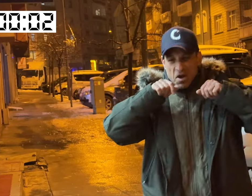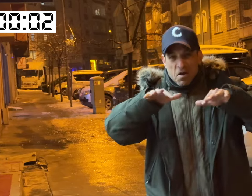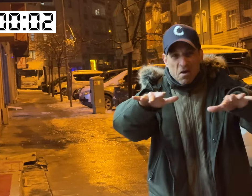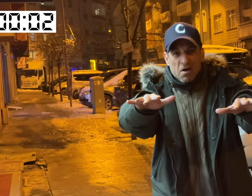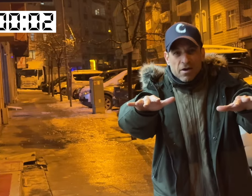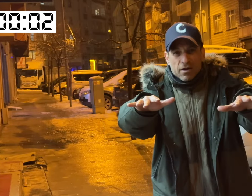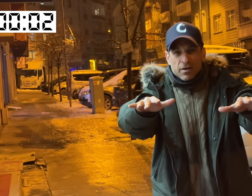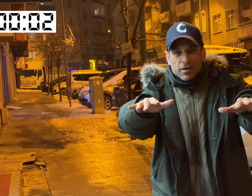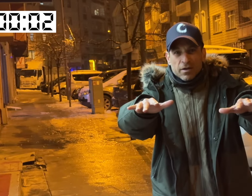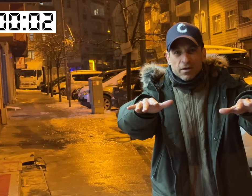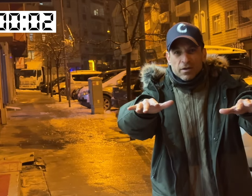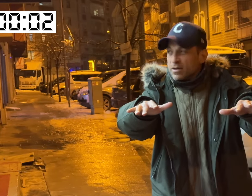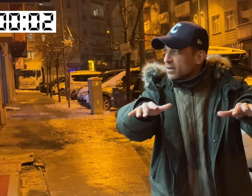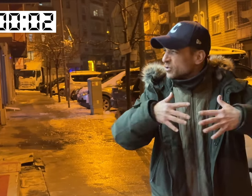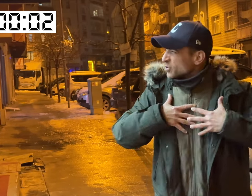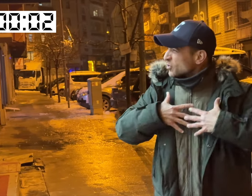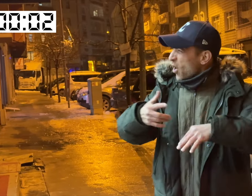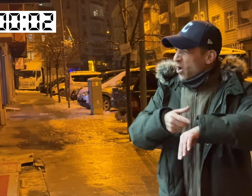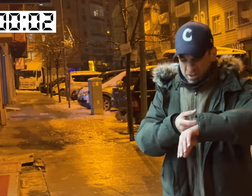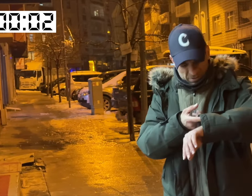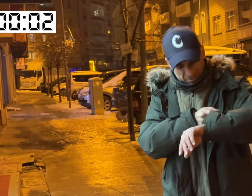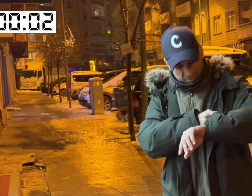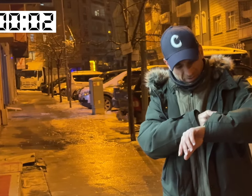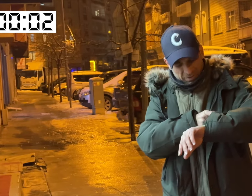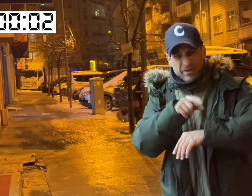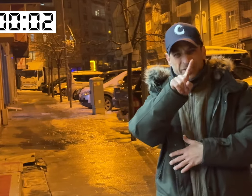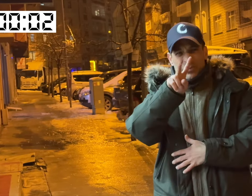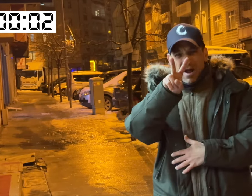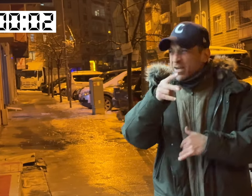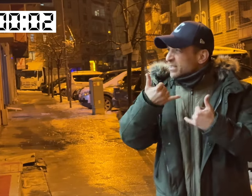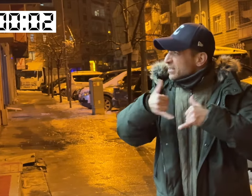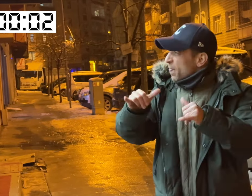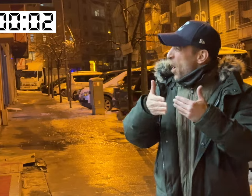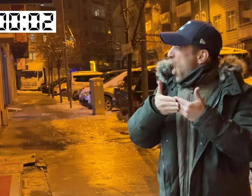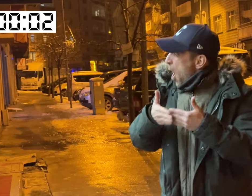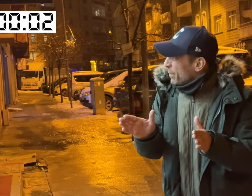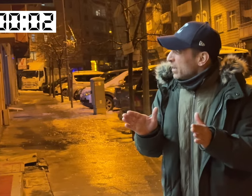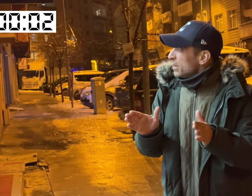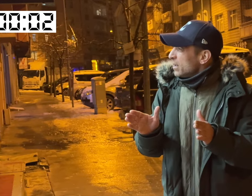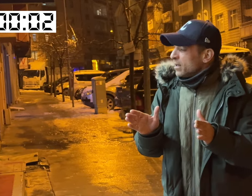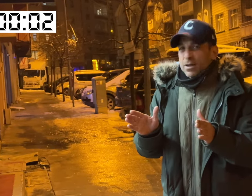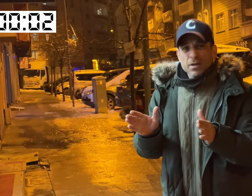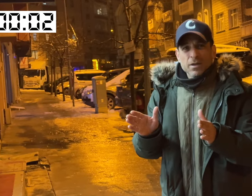positive energy to you. I can't believe it's still open and it's midnight!